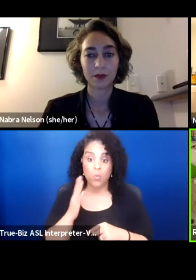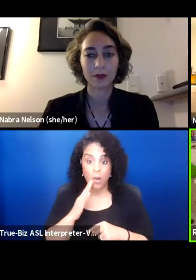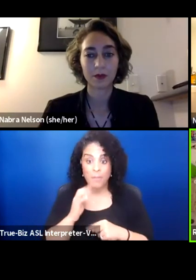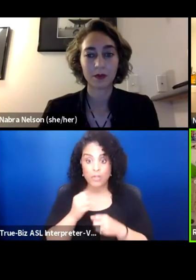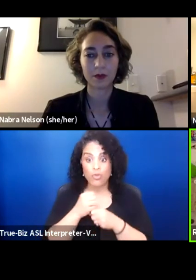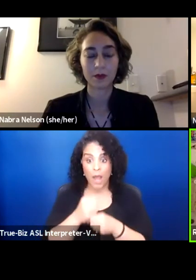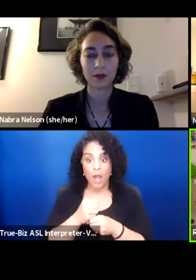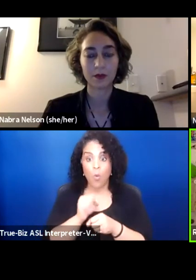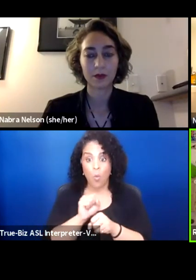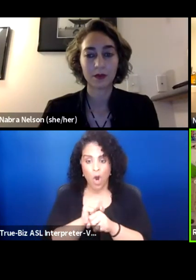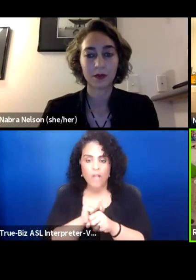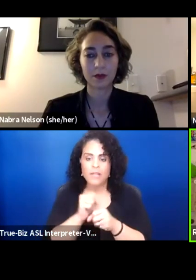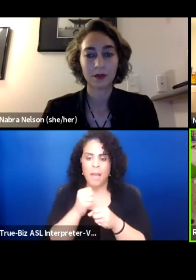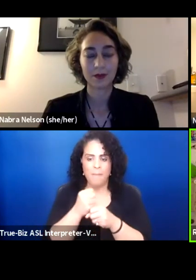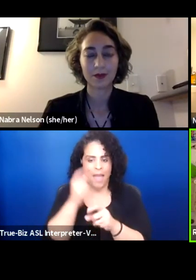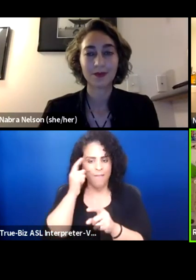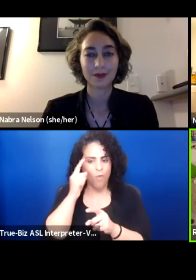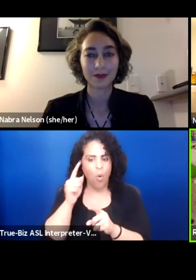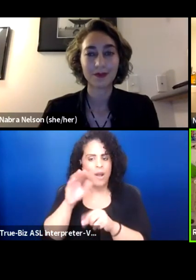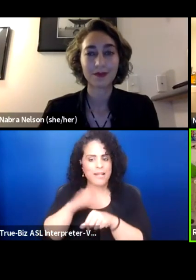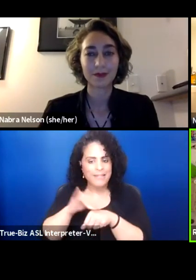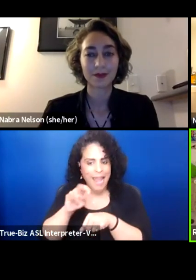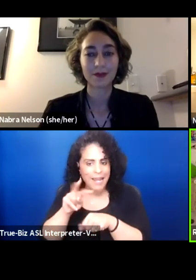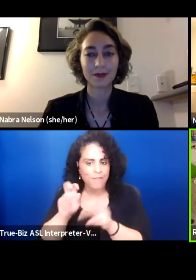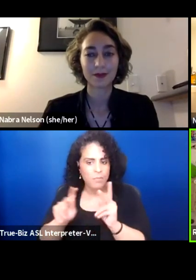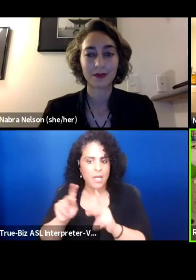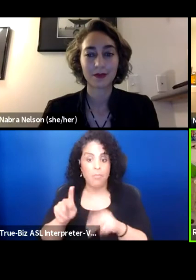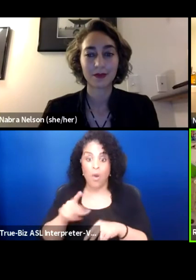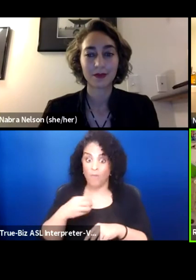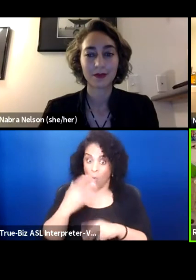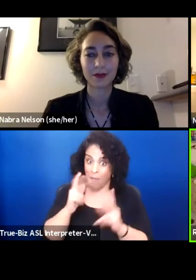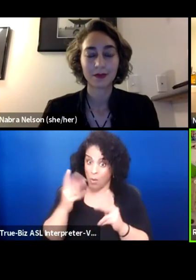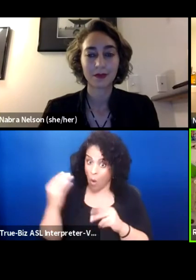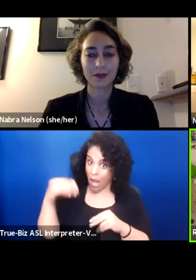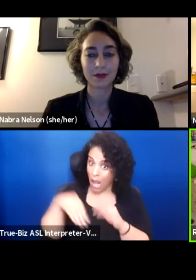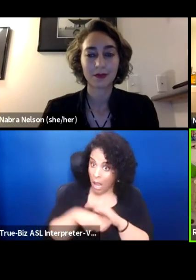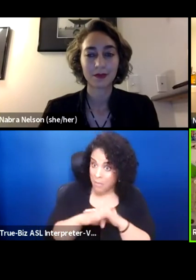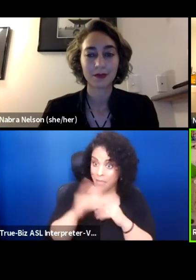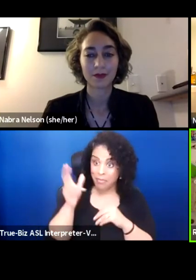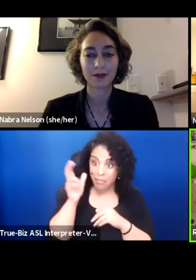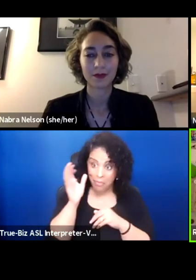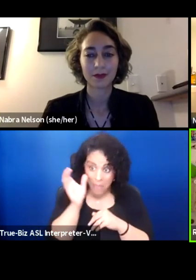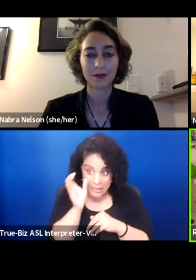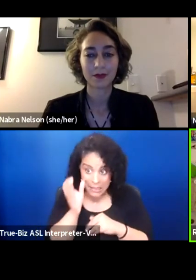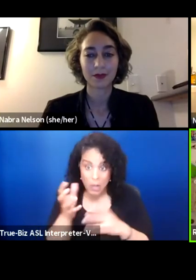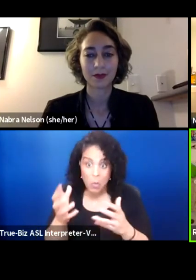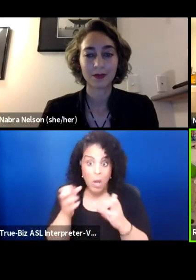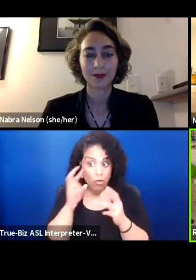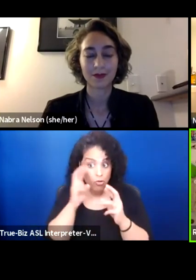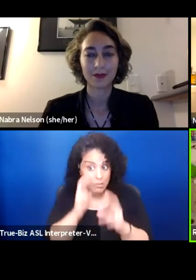that are meant for native people. If white people want to come in and listen and they want to respectfully listen and respectfully say,